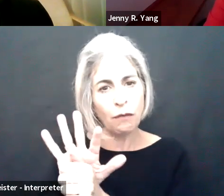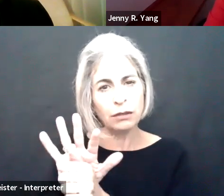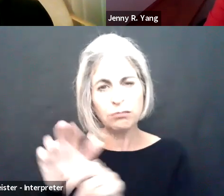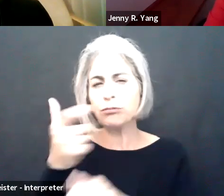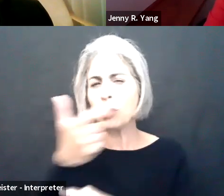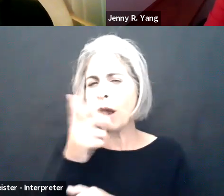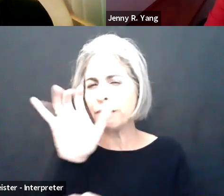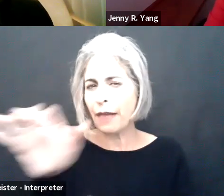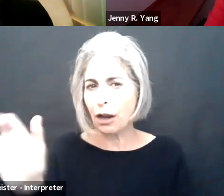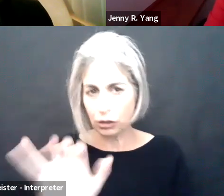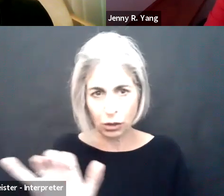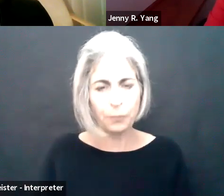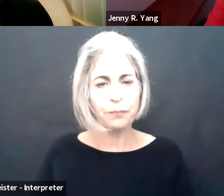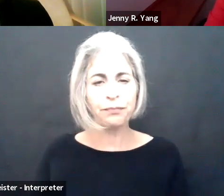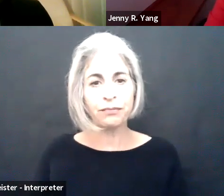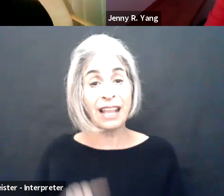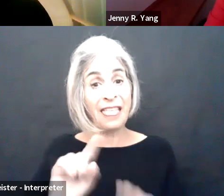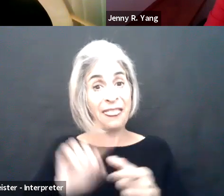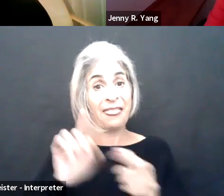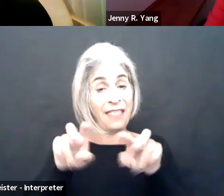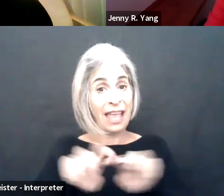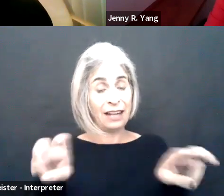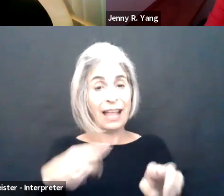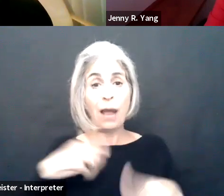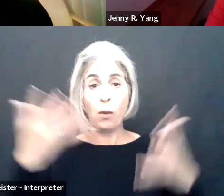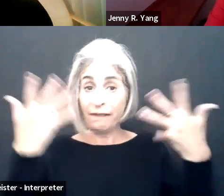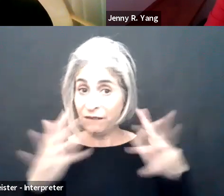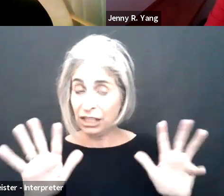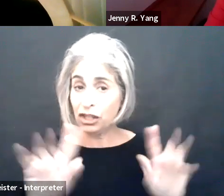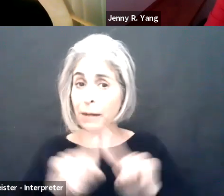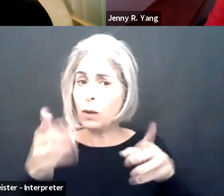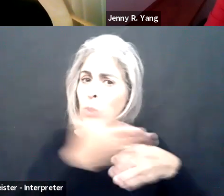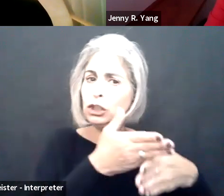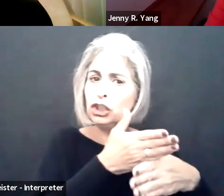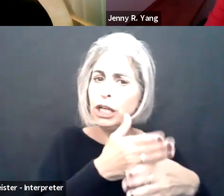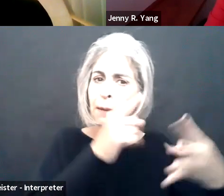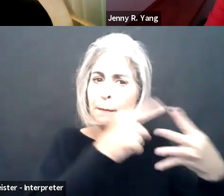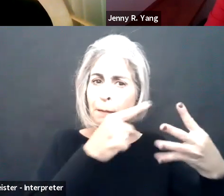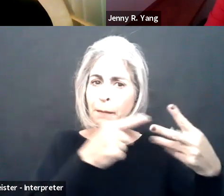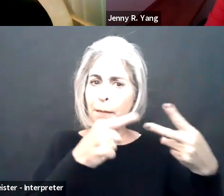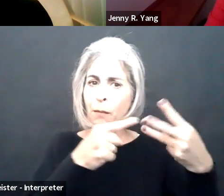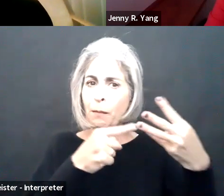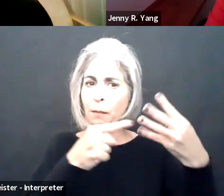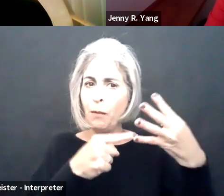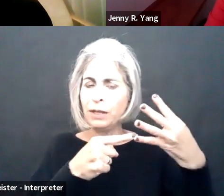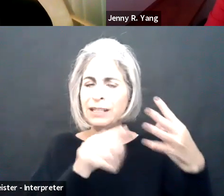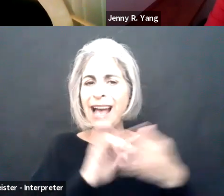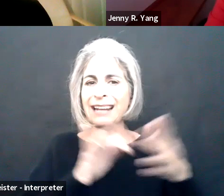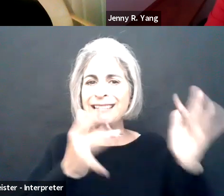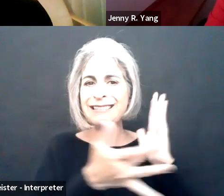So that's something to keep an eye on as well. And I know we are going to head to our panel and so as I wrap up, I just wanted